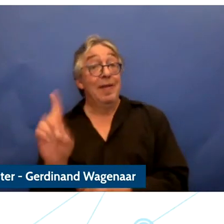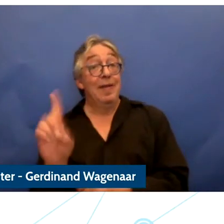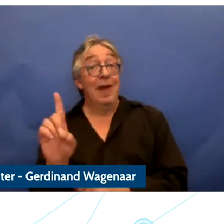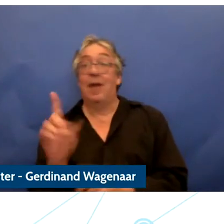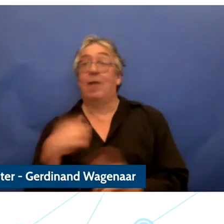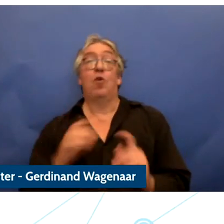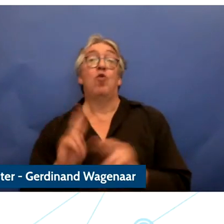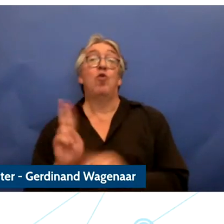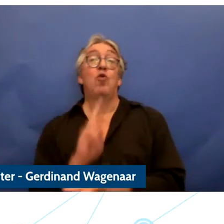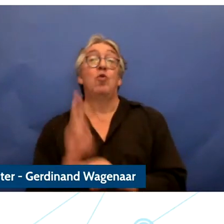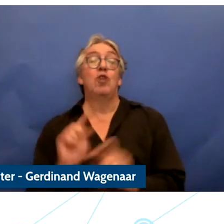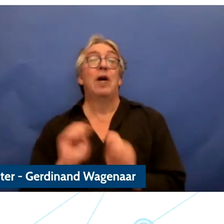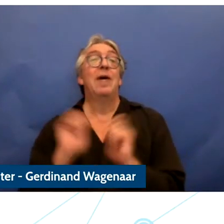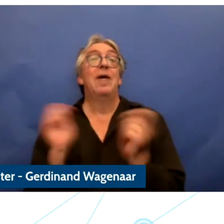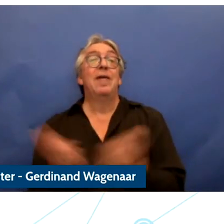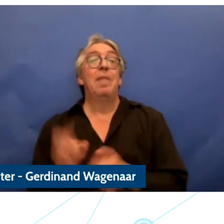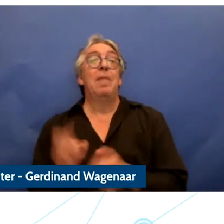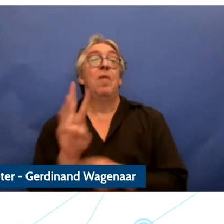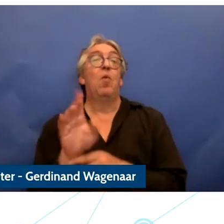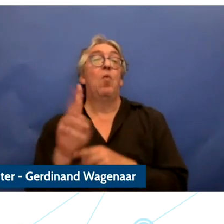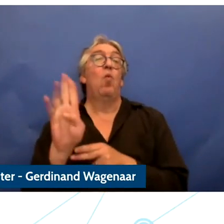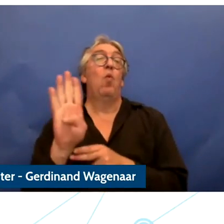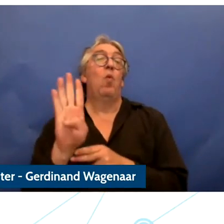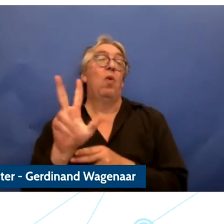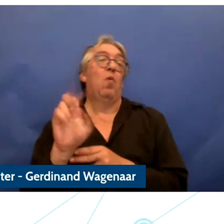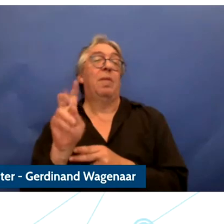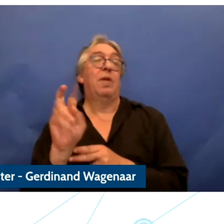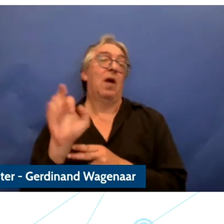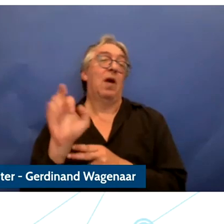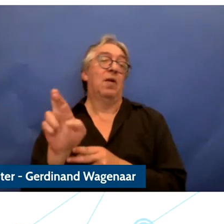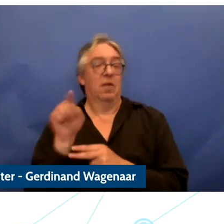opportunity for interaction and more active contribution to the discussions.